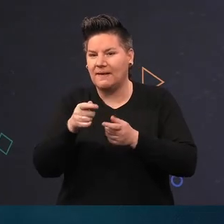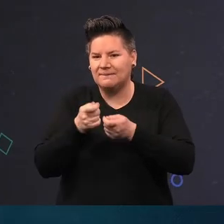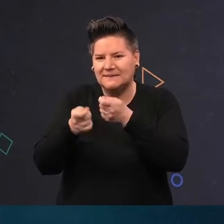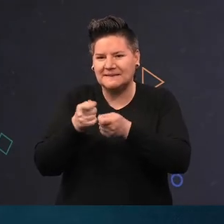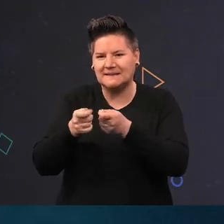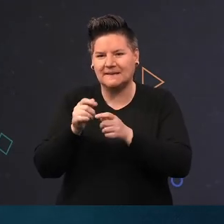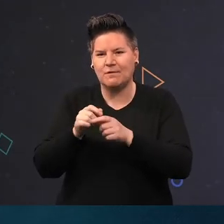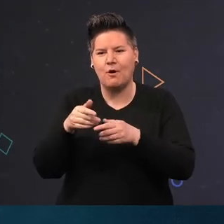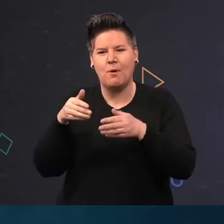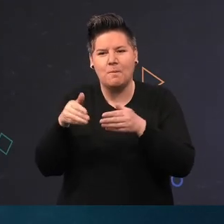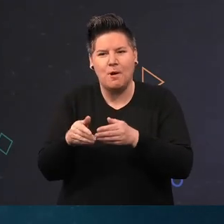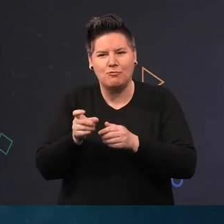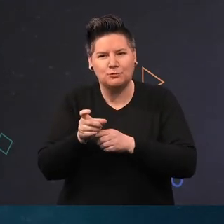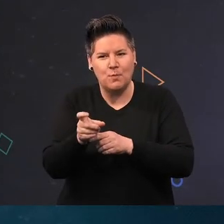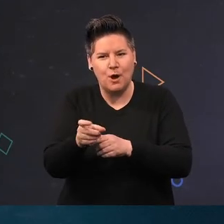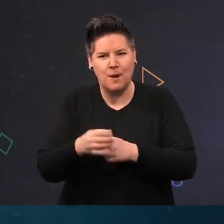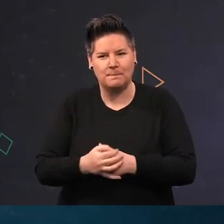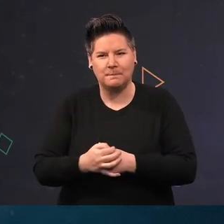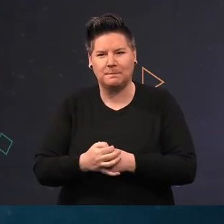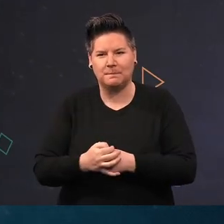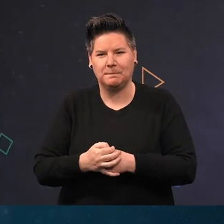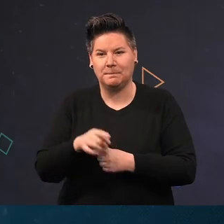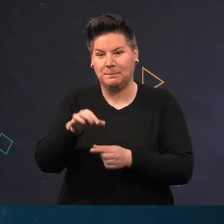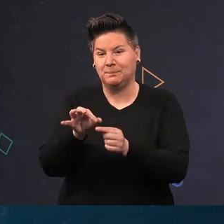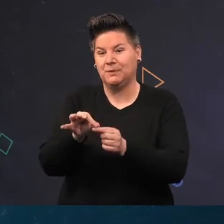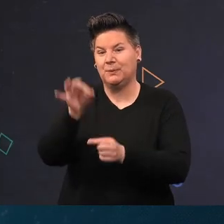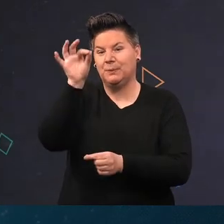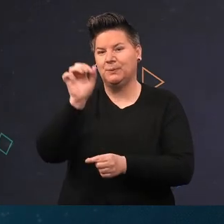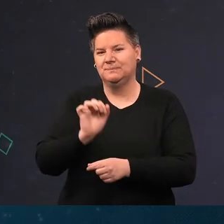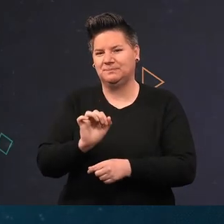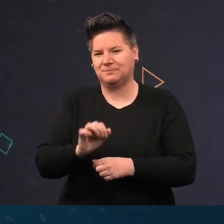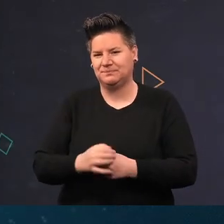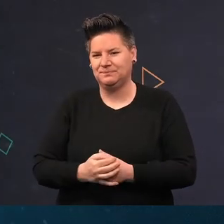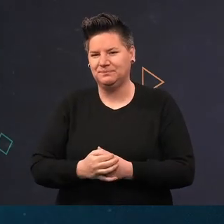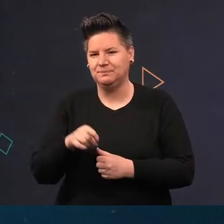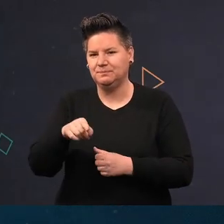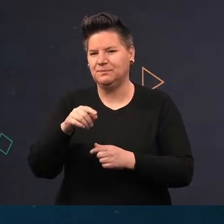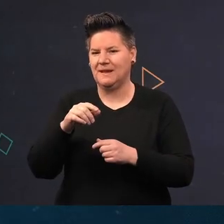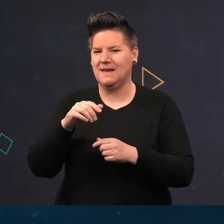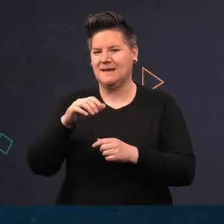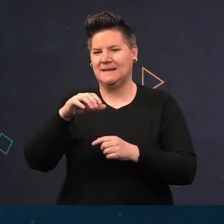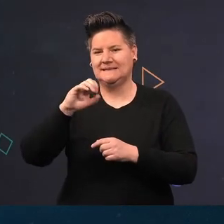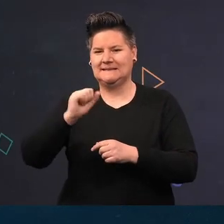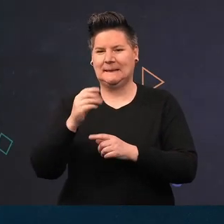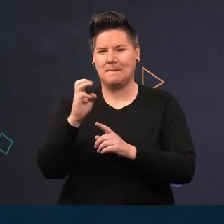which are the feeding tentacles of a buried worm The slender sea pen Virgularia is a distinctive